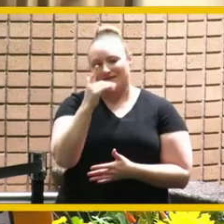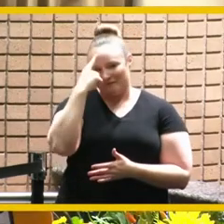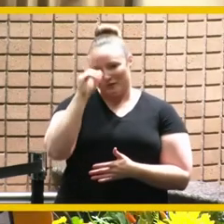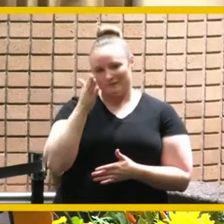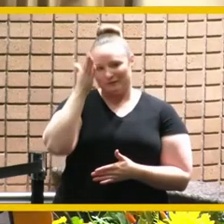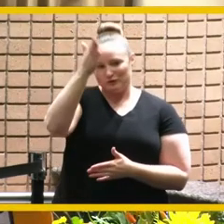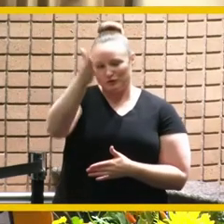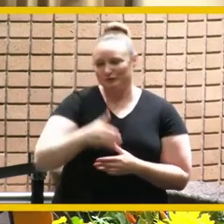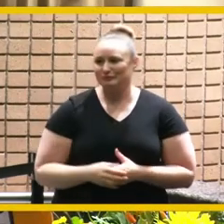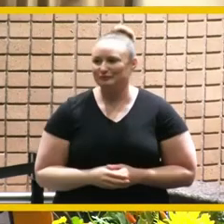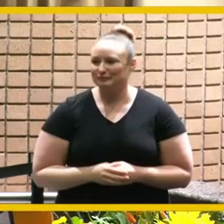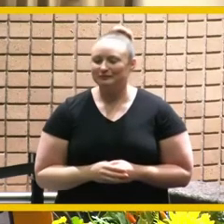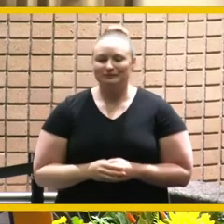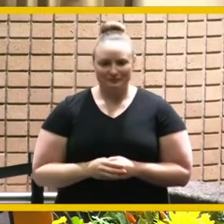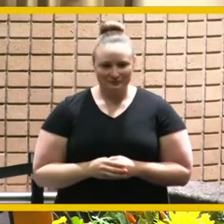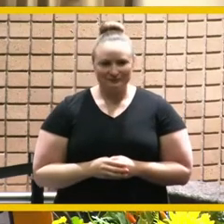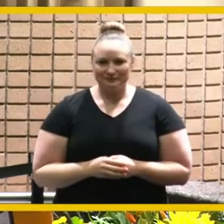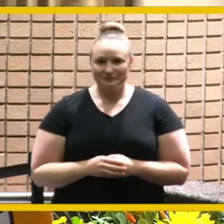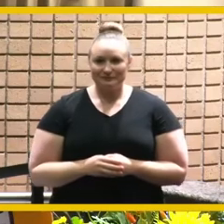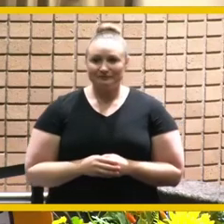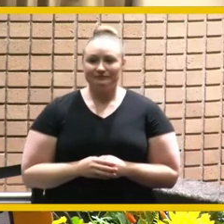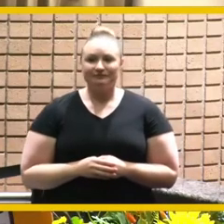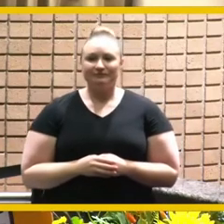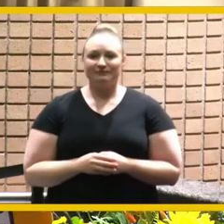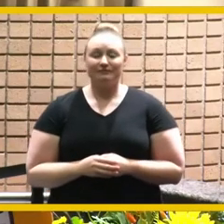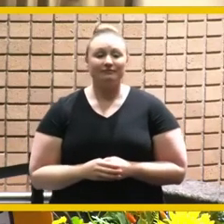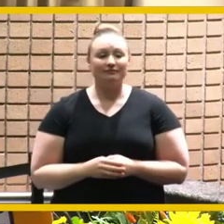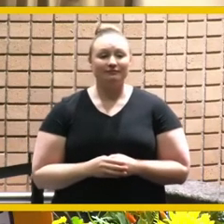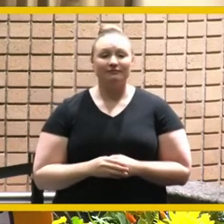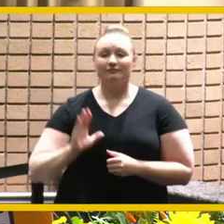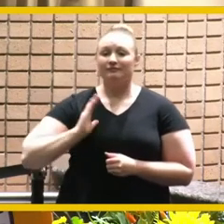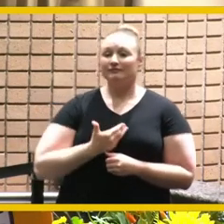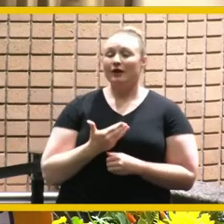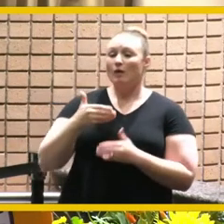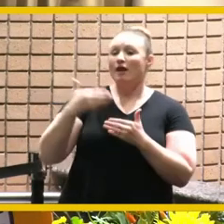thank you chancellor our next presentation is by dr carlos cortez